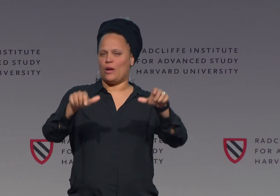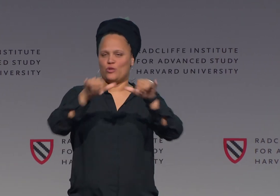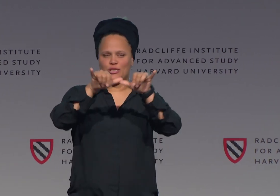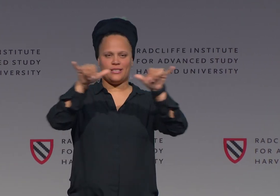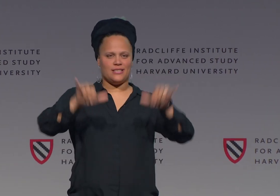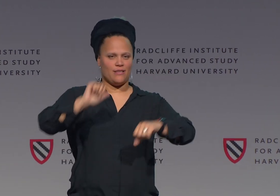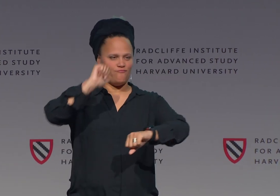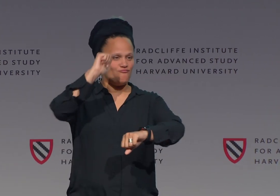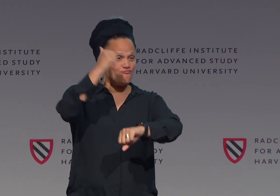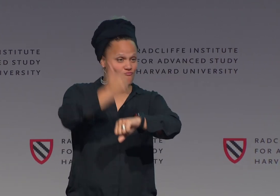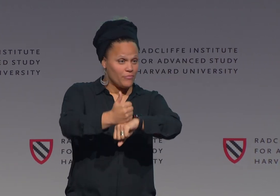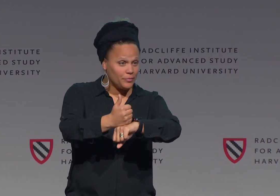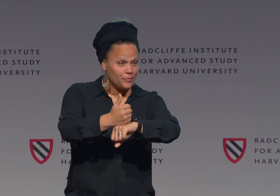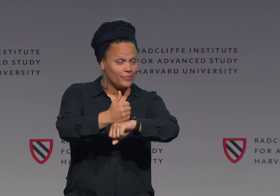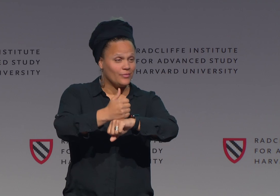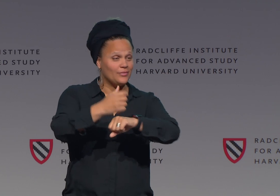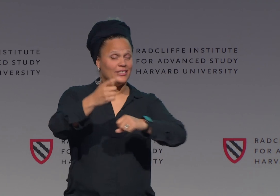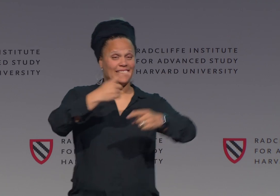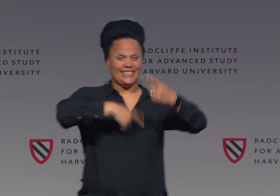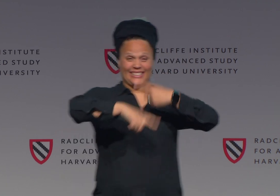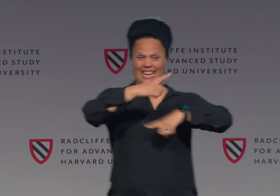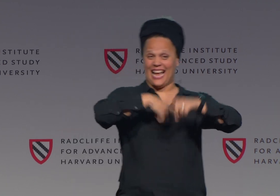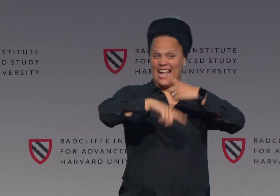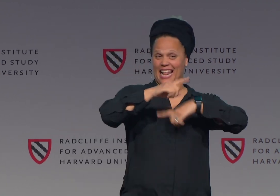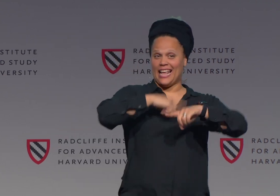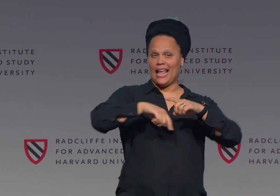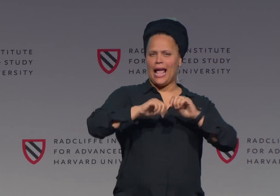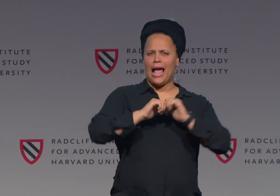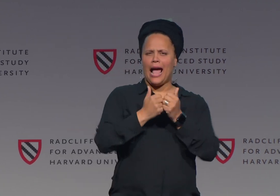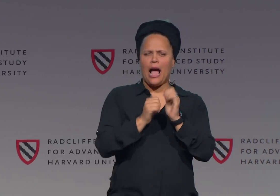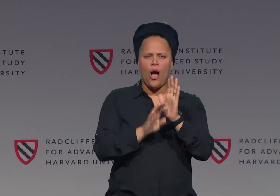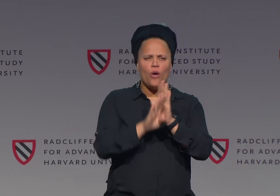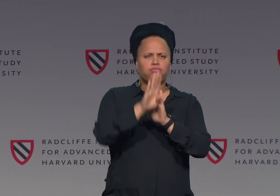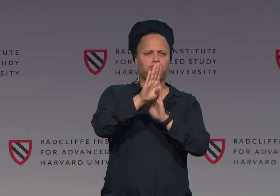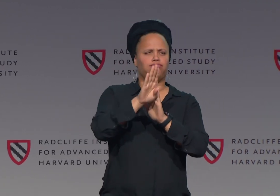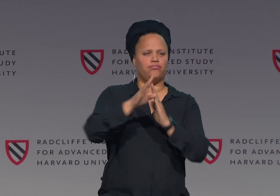Now there are formal language systems, as we know,